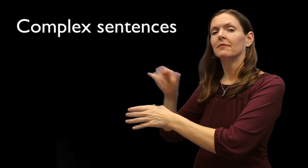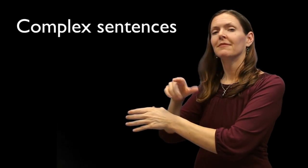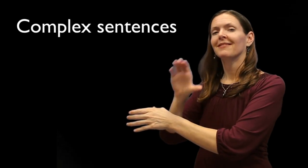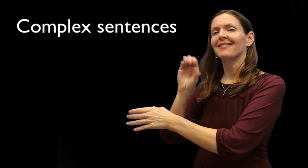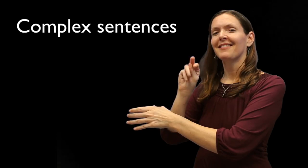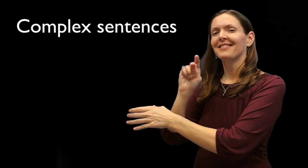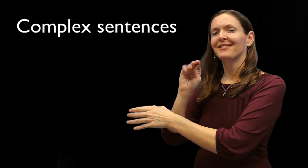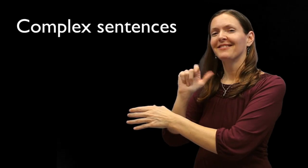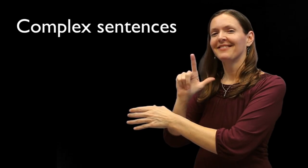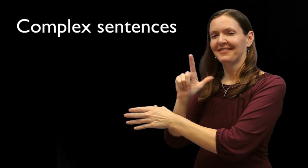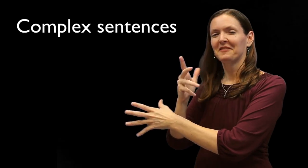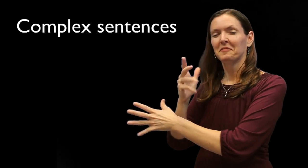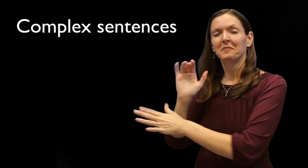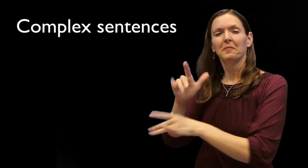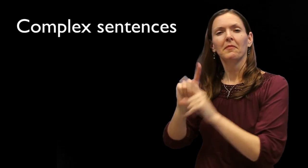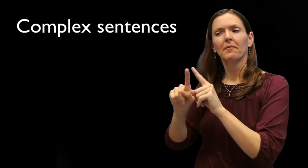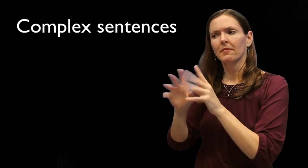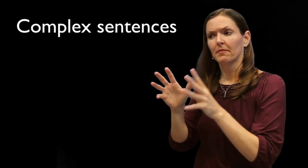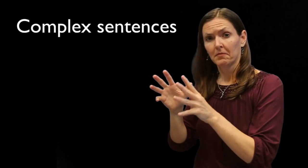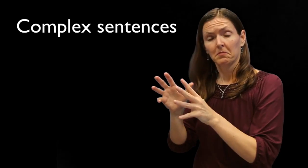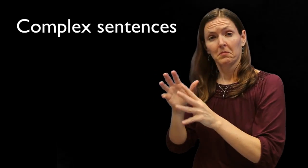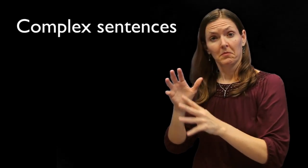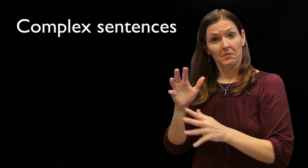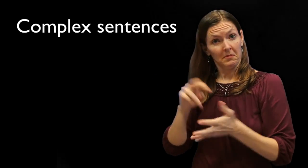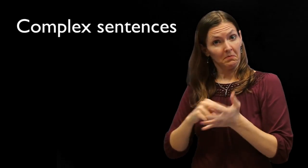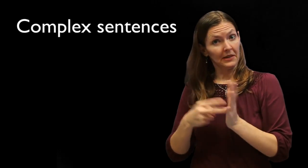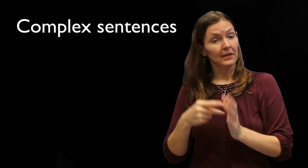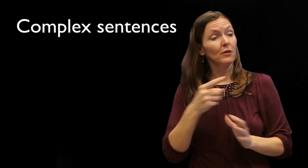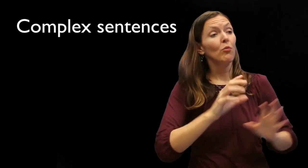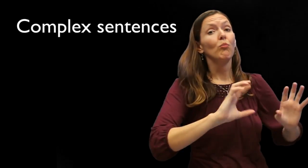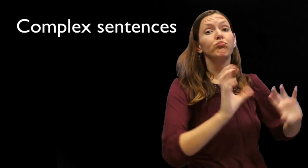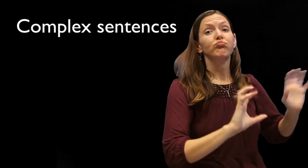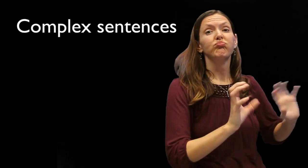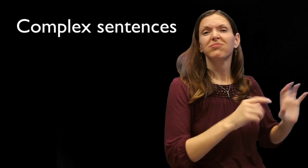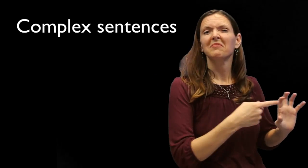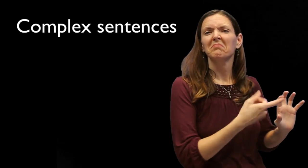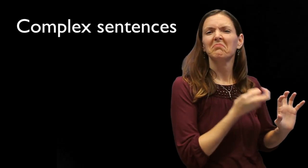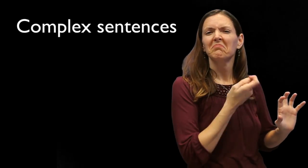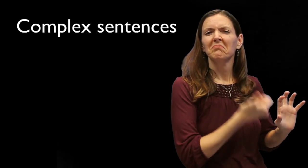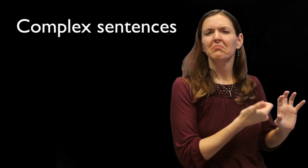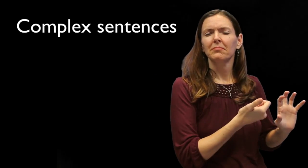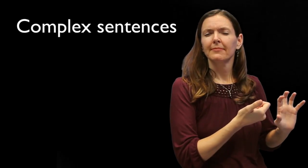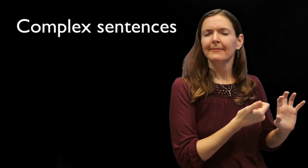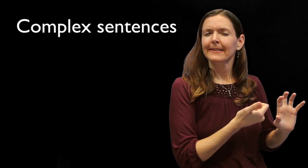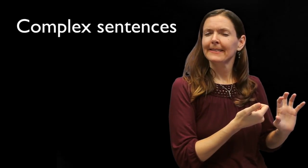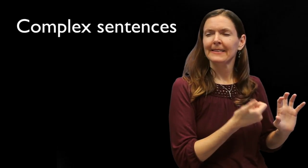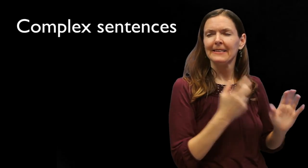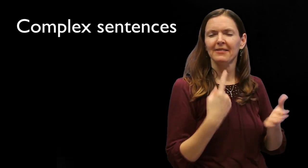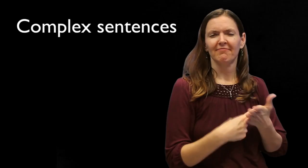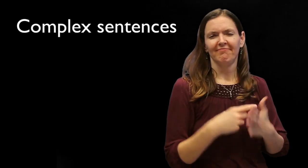This is a conditional sentence (along with a rhetorical question!). Those are examples of complex sentences in an academic setting. Does this mean in everyday conversations, complex sentences are used less?